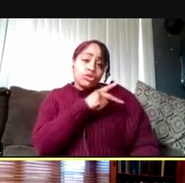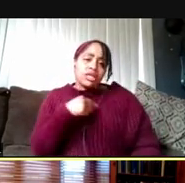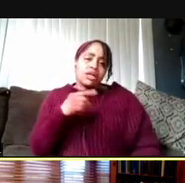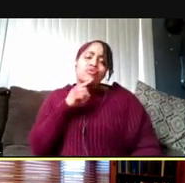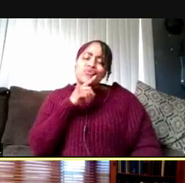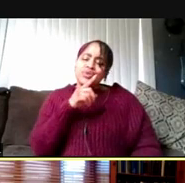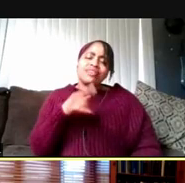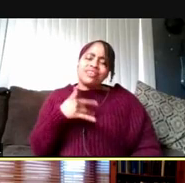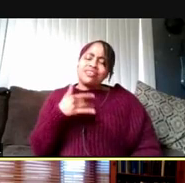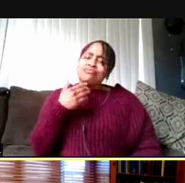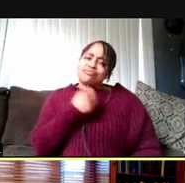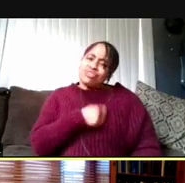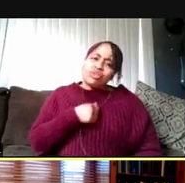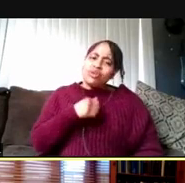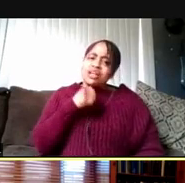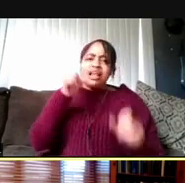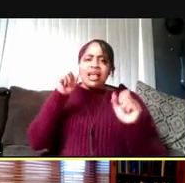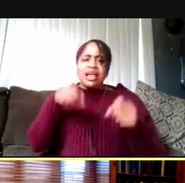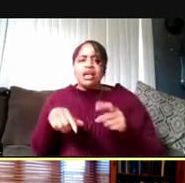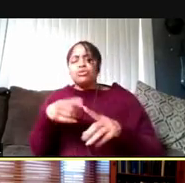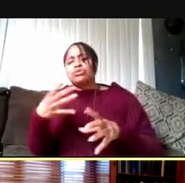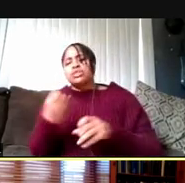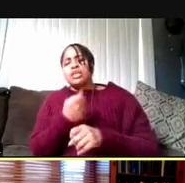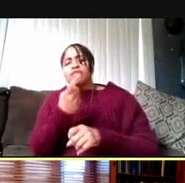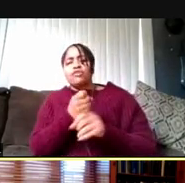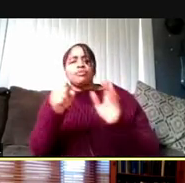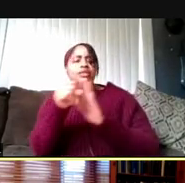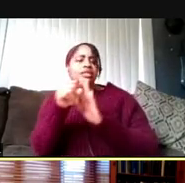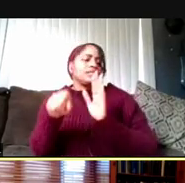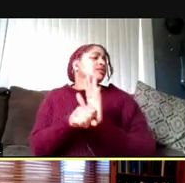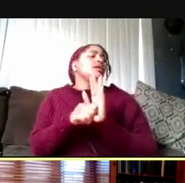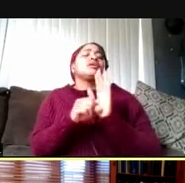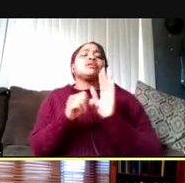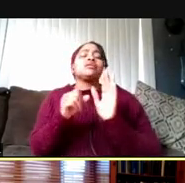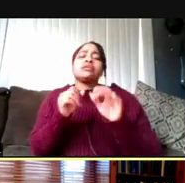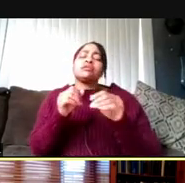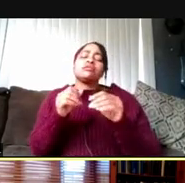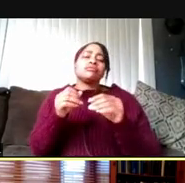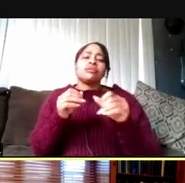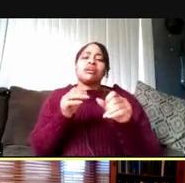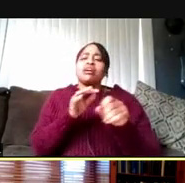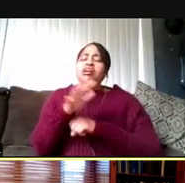that we haven't been able to get from the state great enough levels of supply to allow us